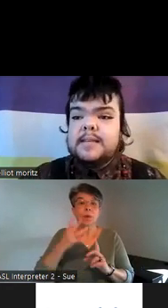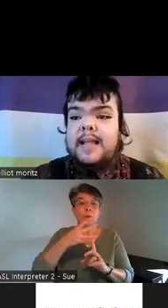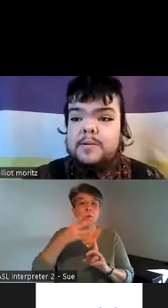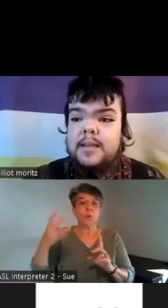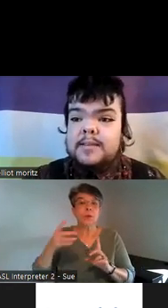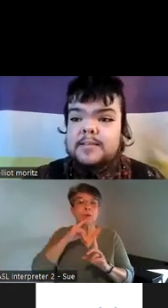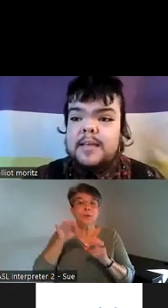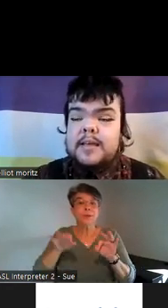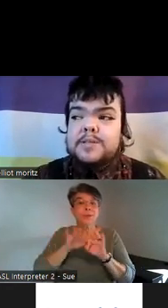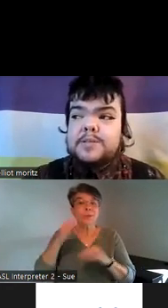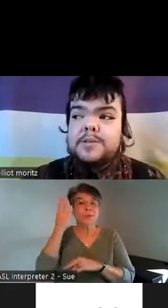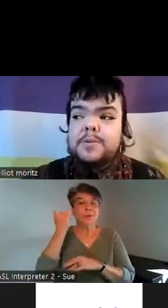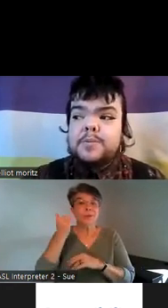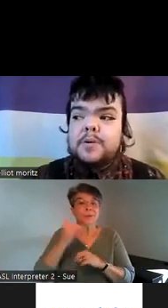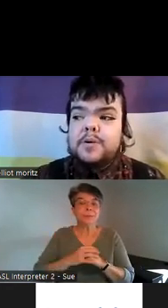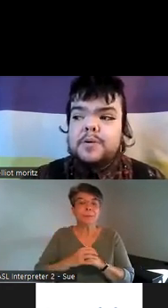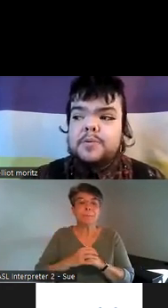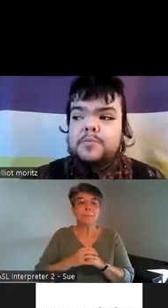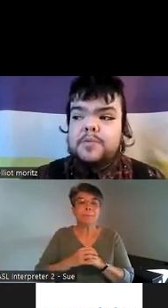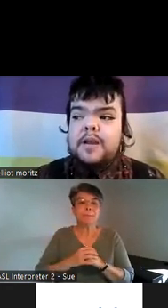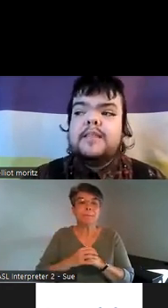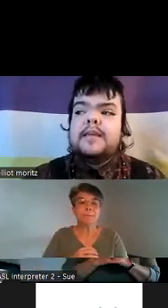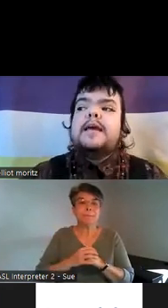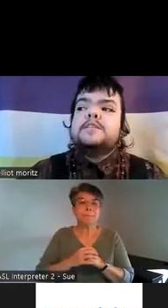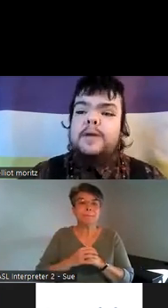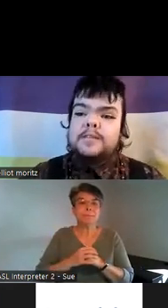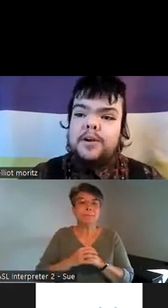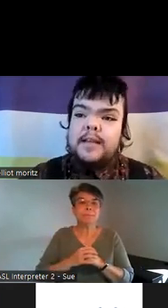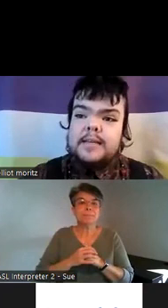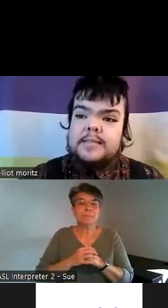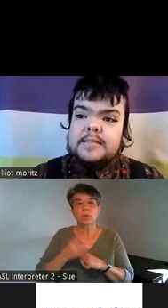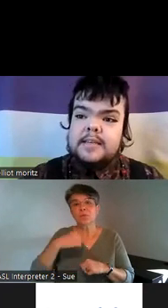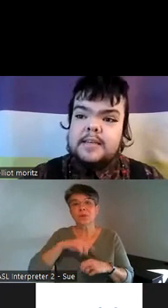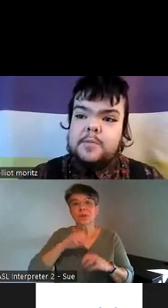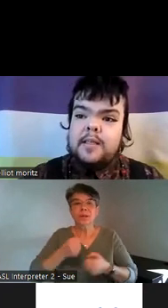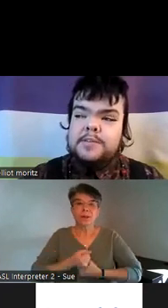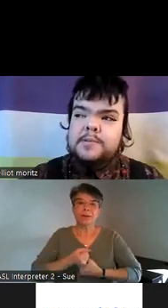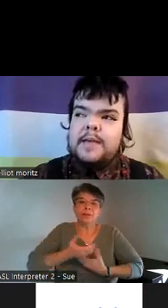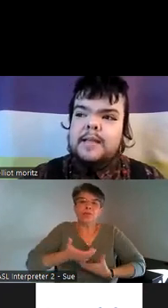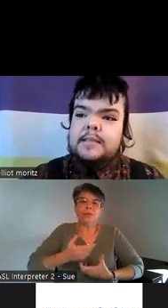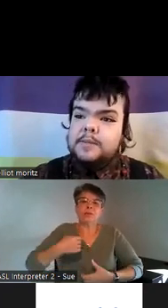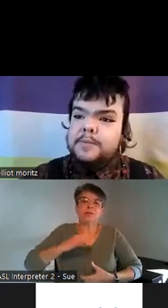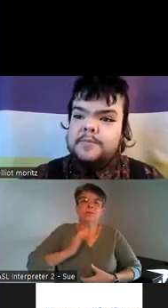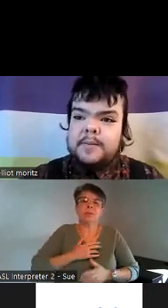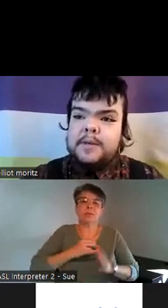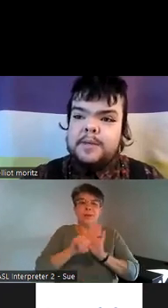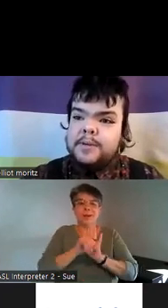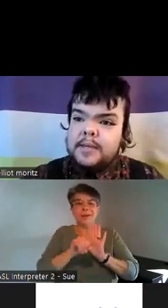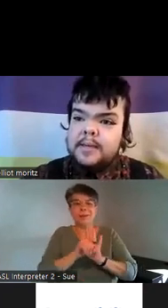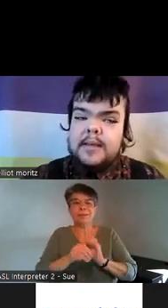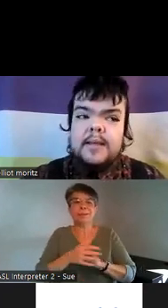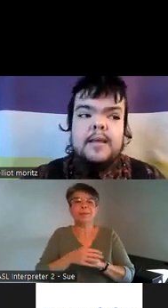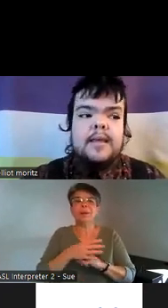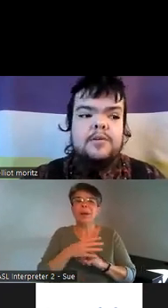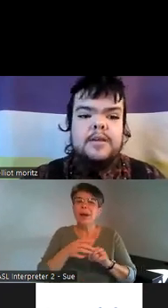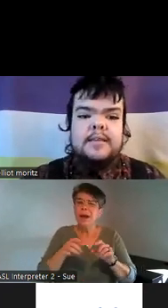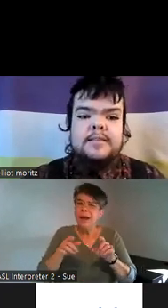it allows us to like express our identity while also having a little bit of ambiguity it creates